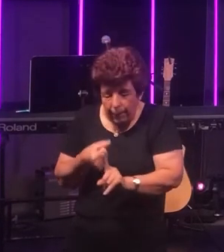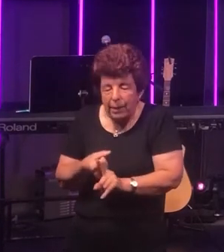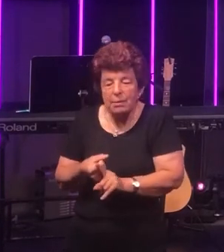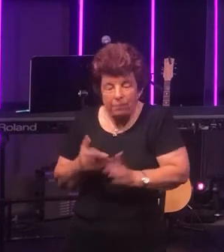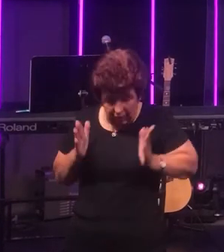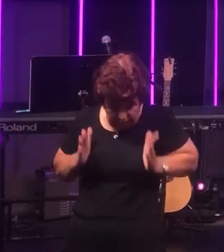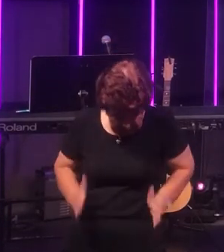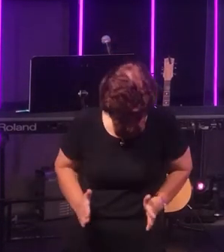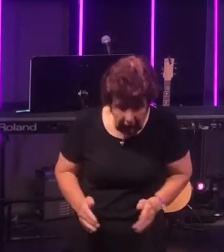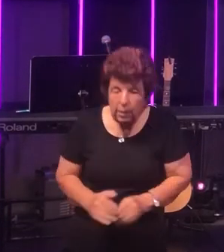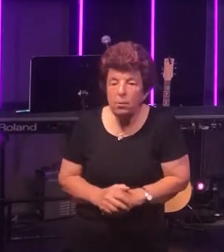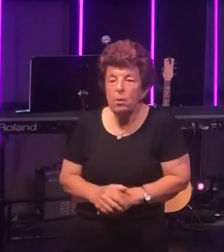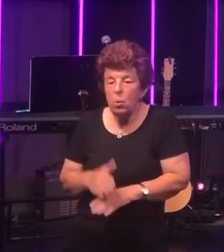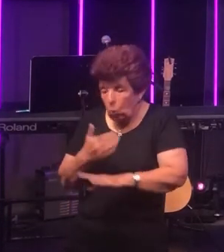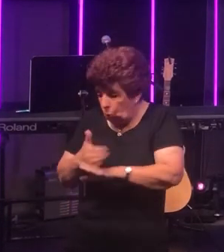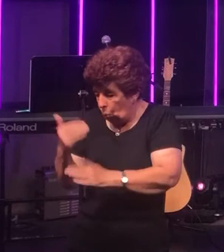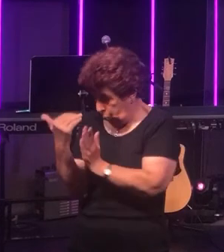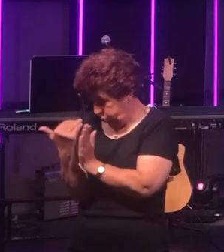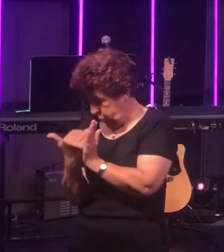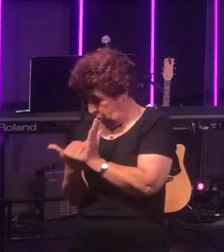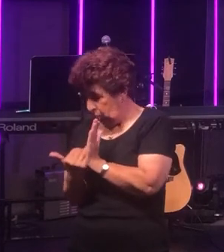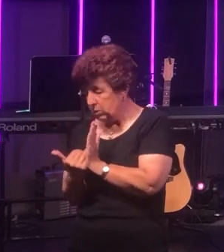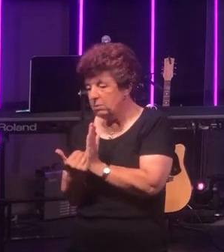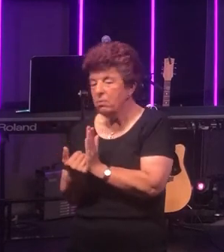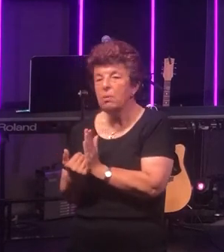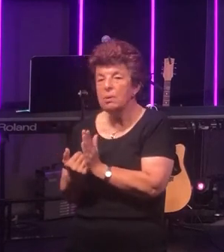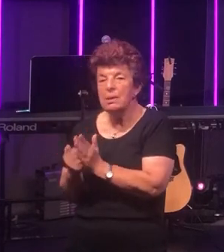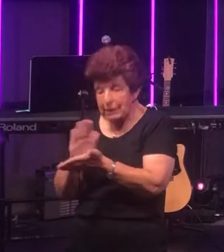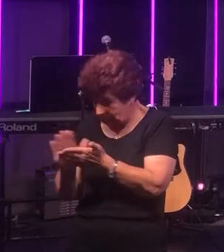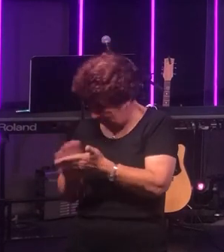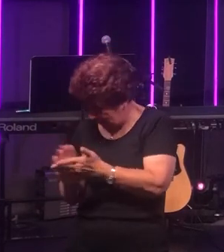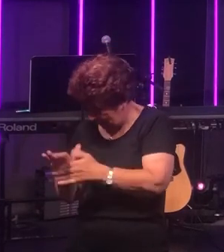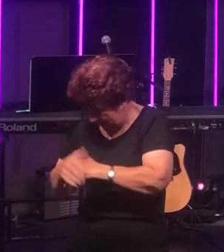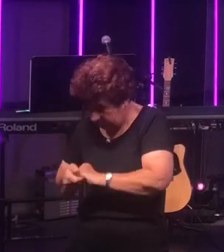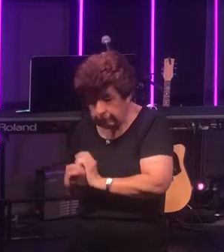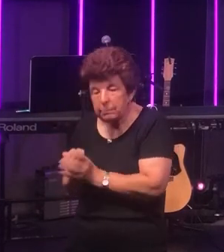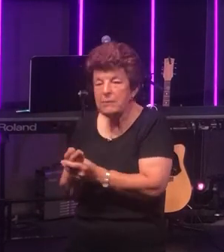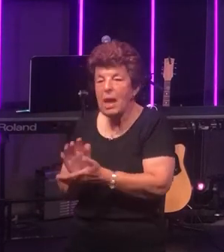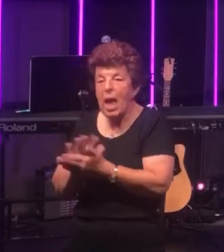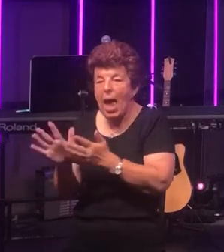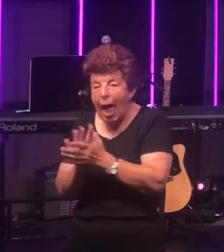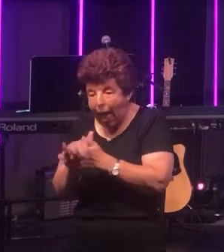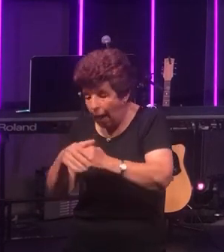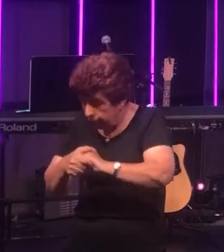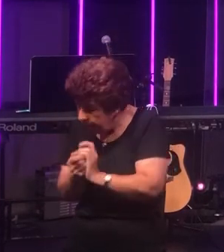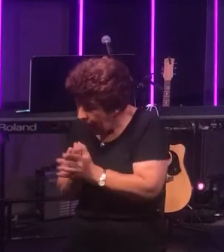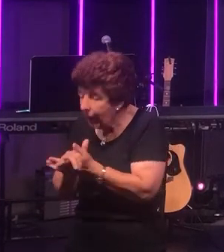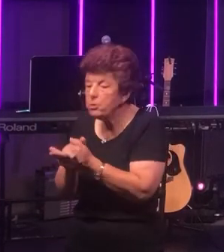There are new rules for personal hygiene for how we wash our hands and how we